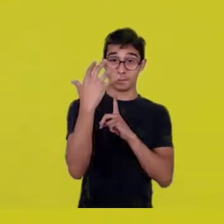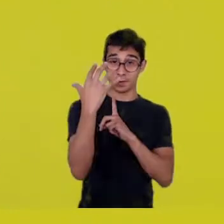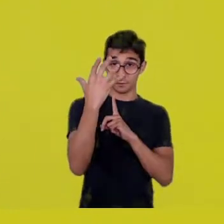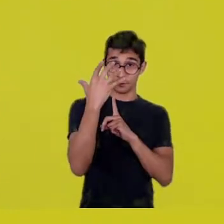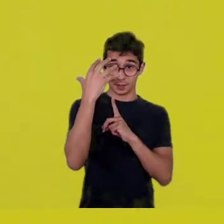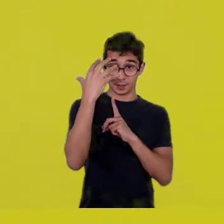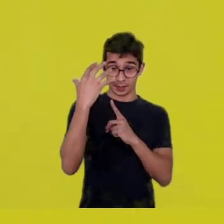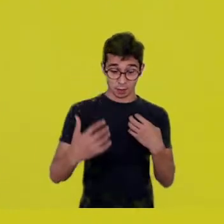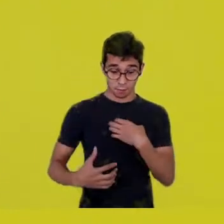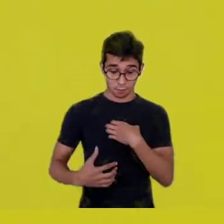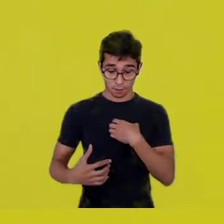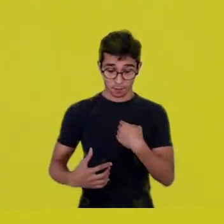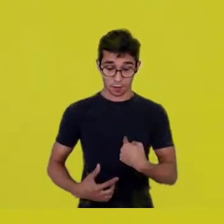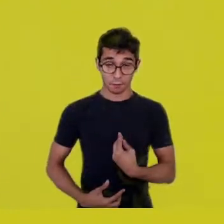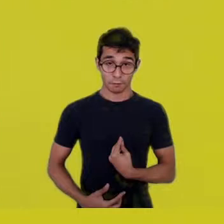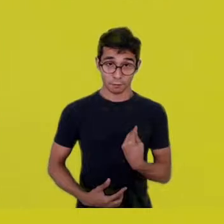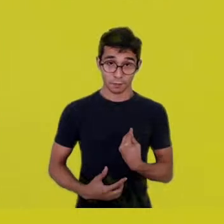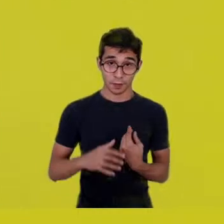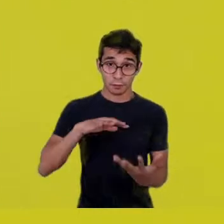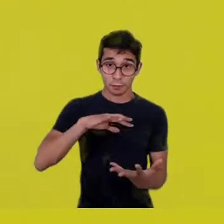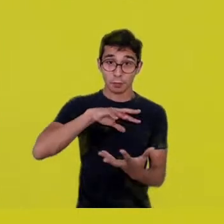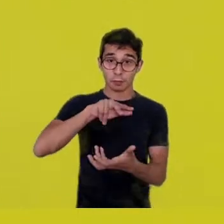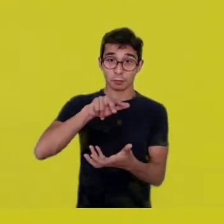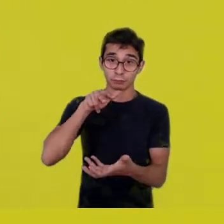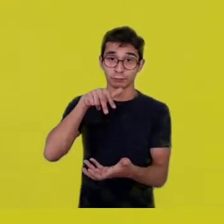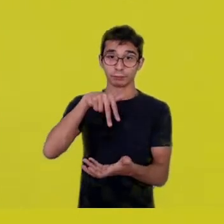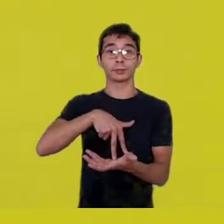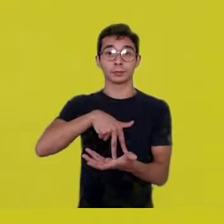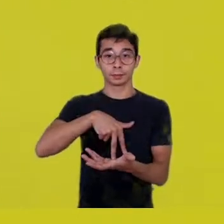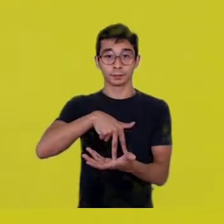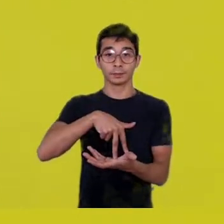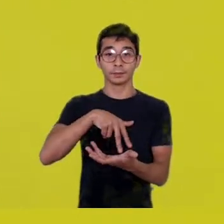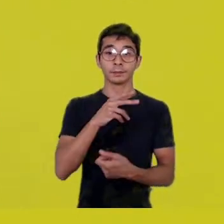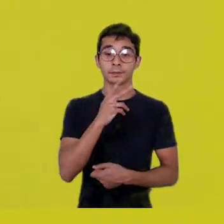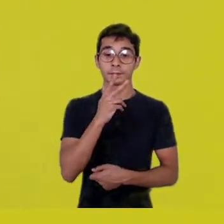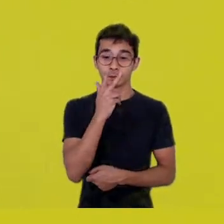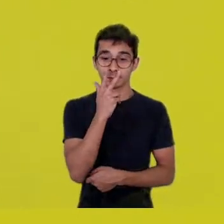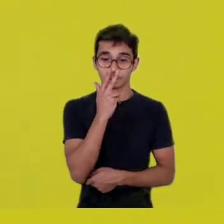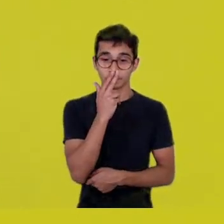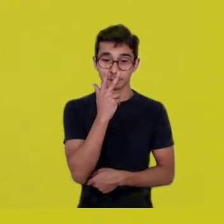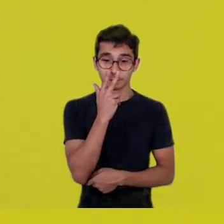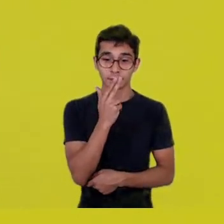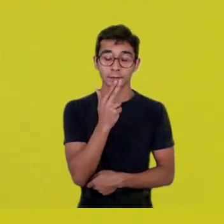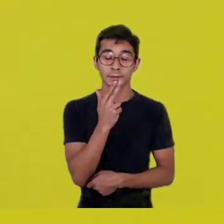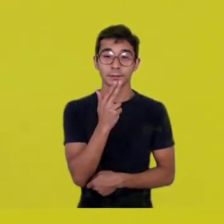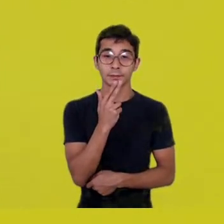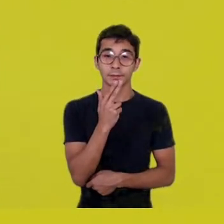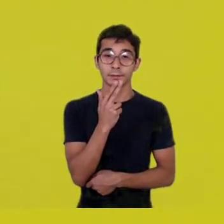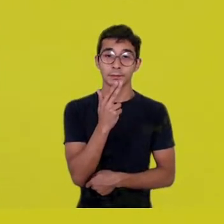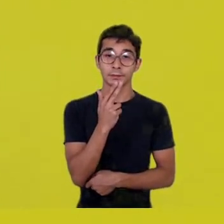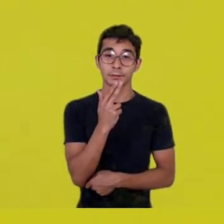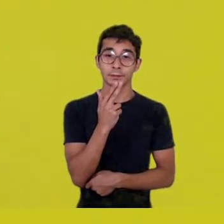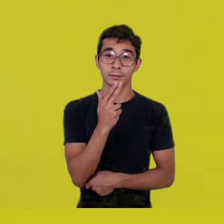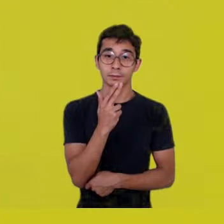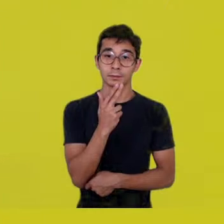where individual representation gets much smaller